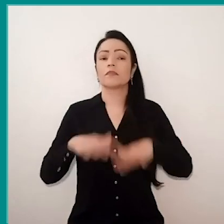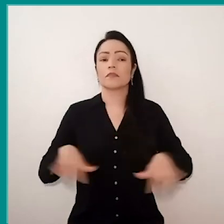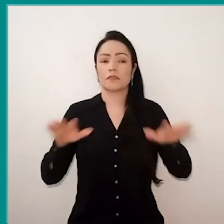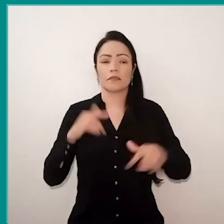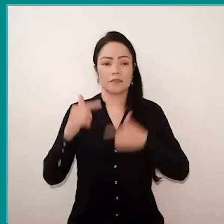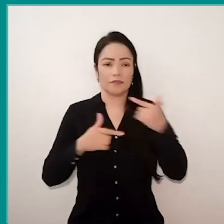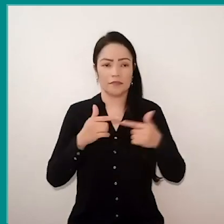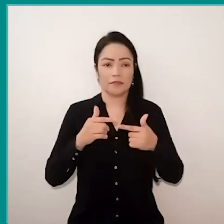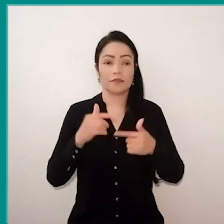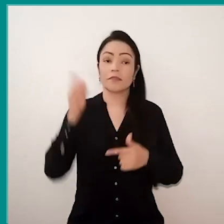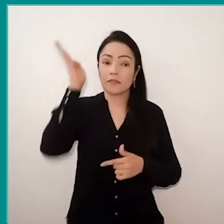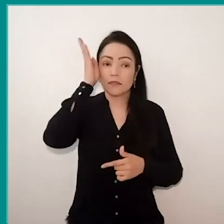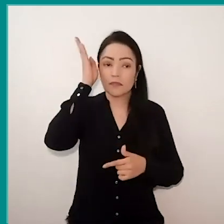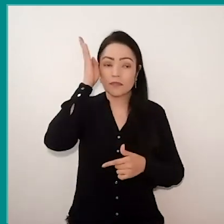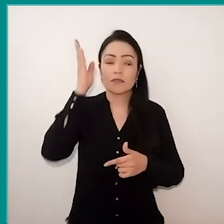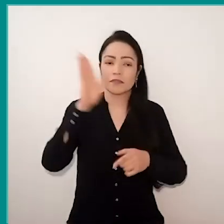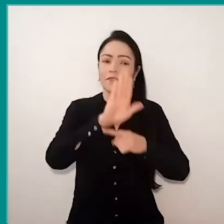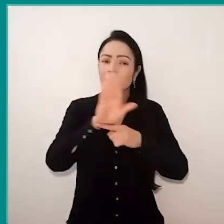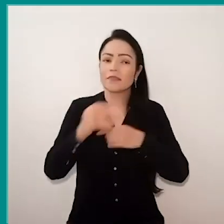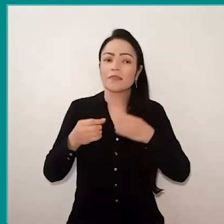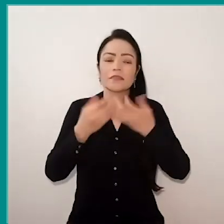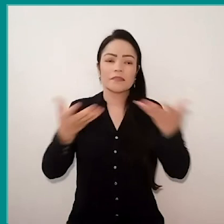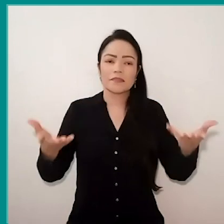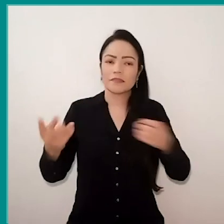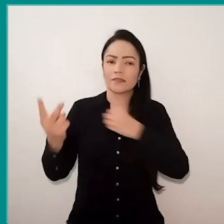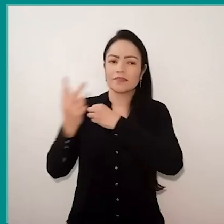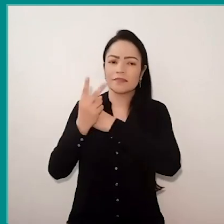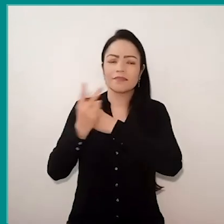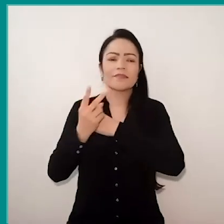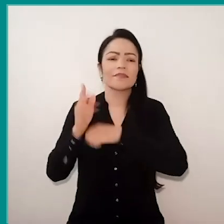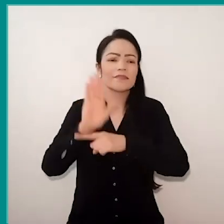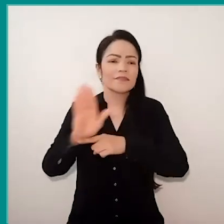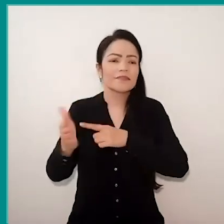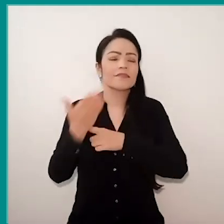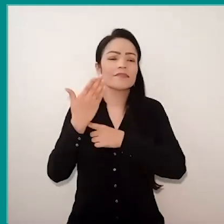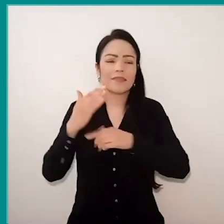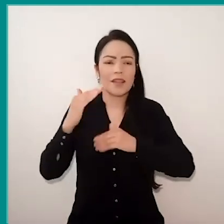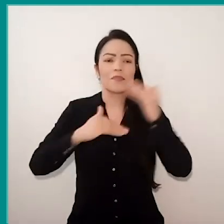they offers us all the support so we can perform our actions,